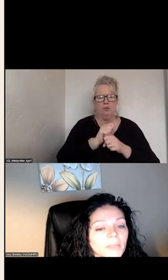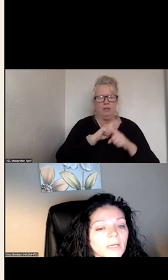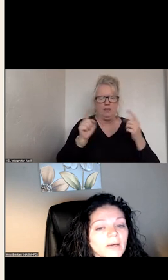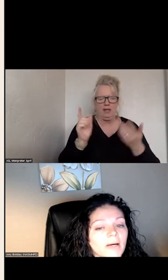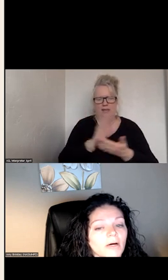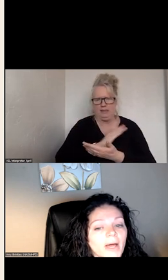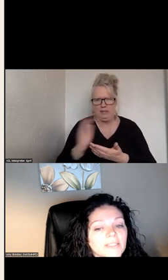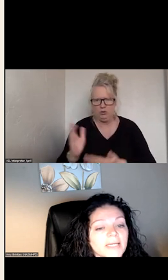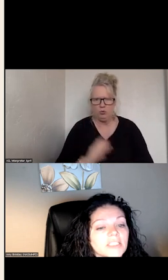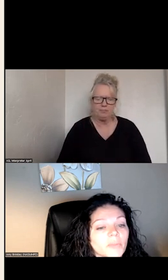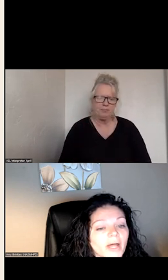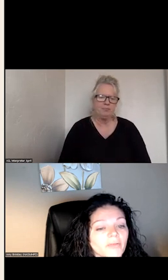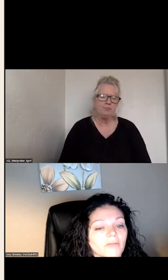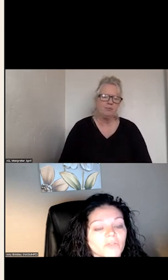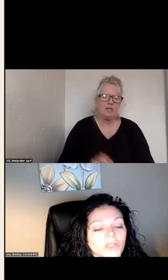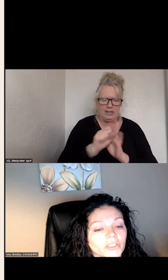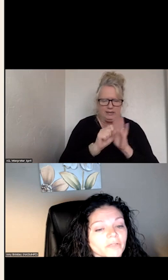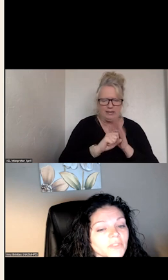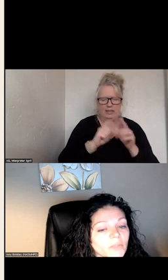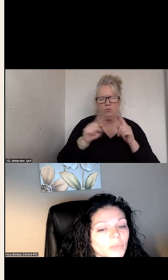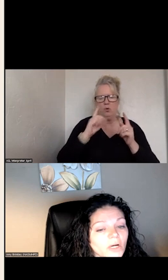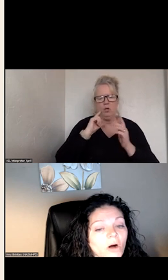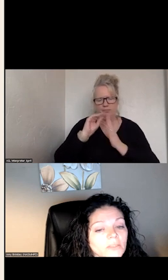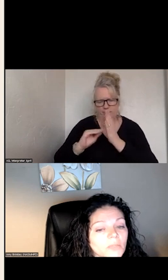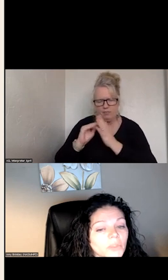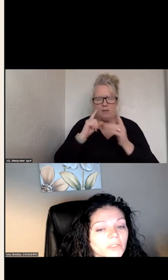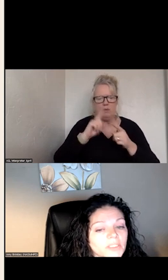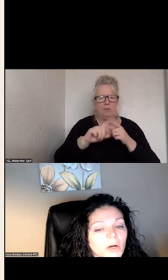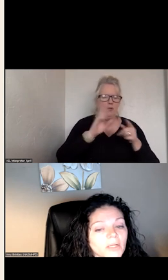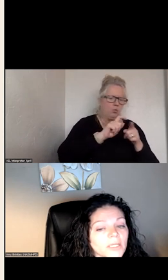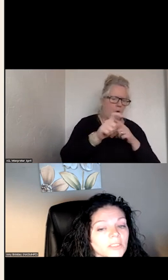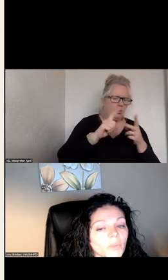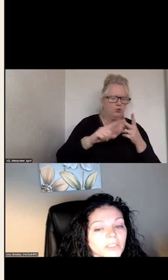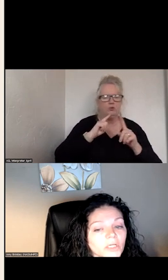AS STATES FILL OUT THE STRUCTURE FOR SOMEONE TO CALL AND RESPOND